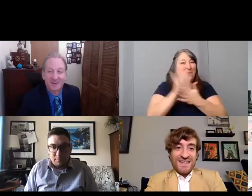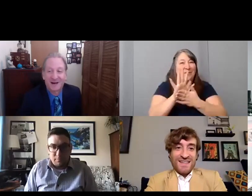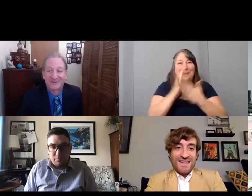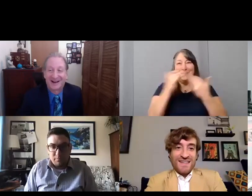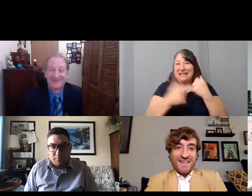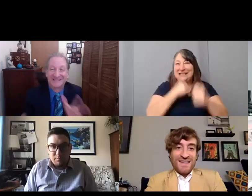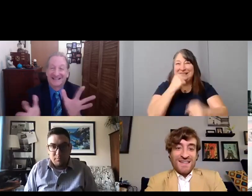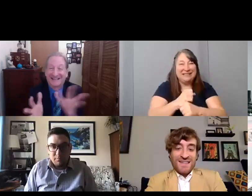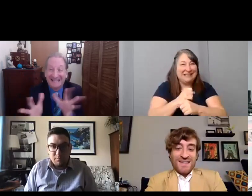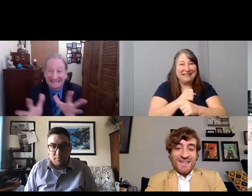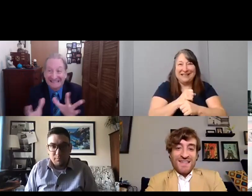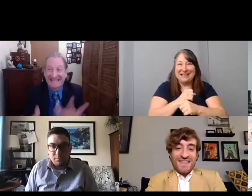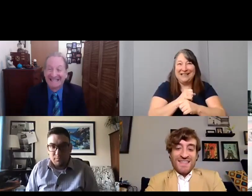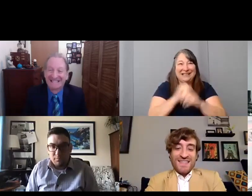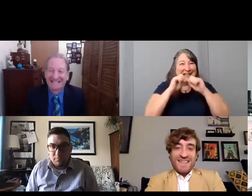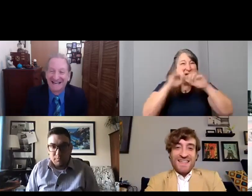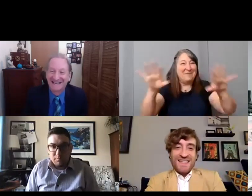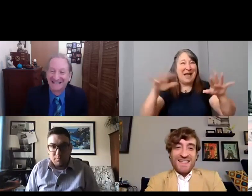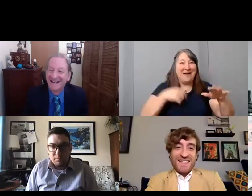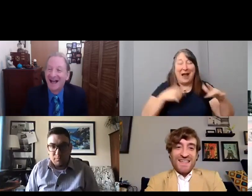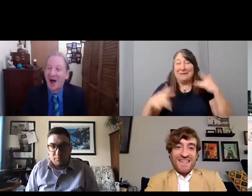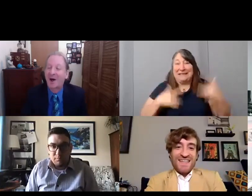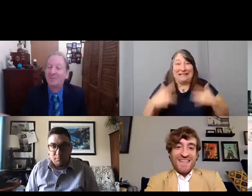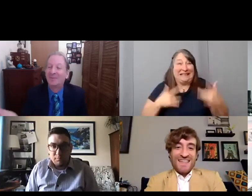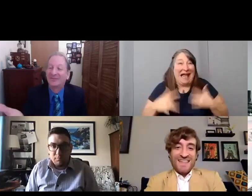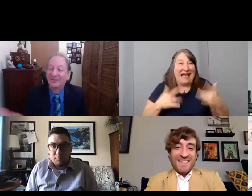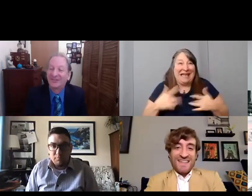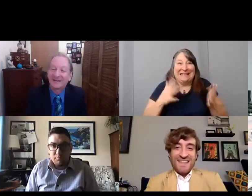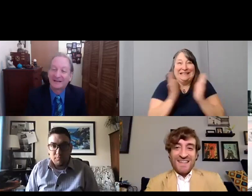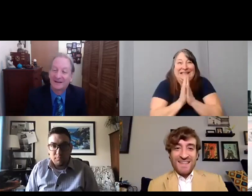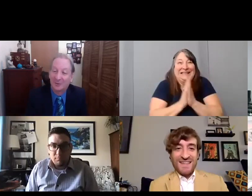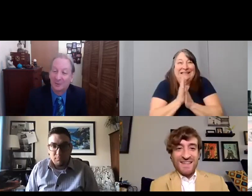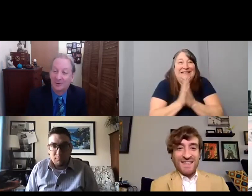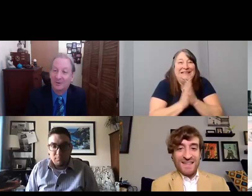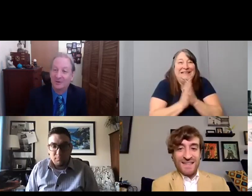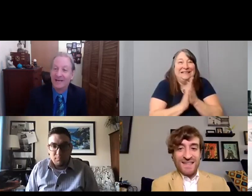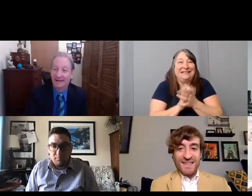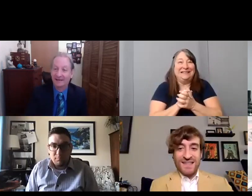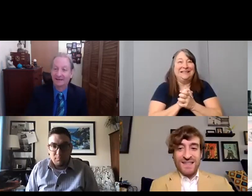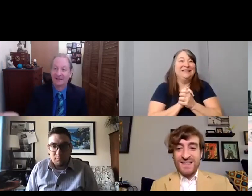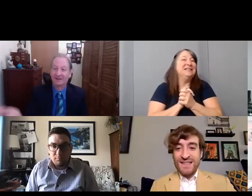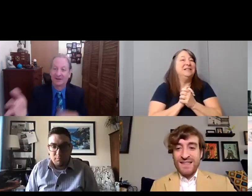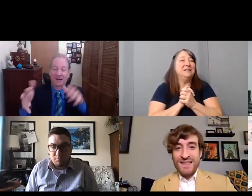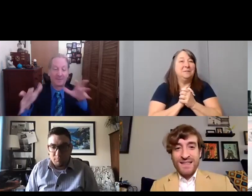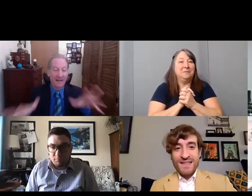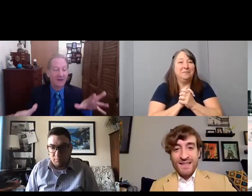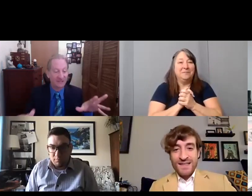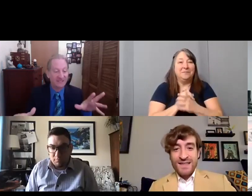I'm just like excited. Um, the thing Nic about this festival